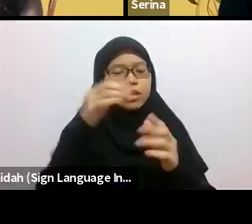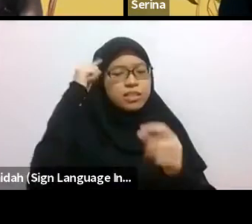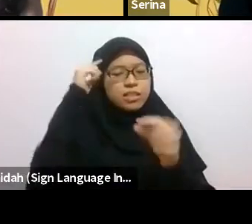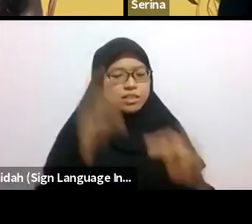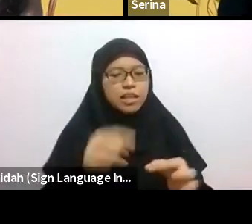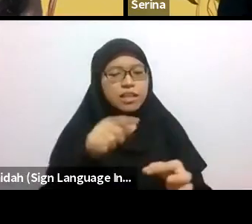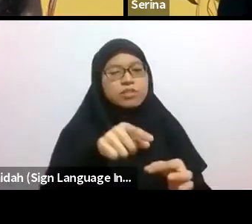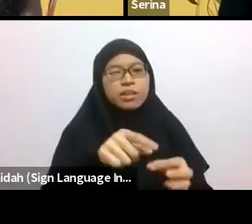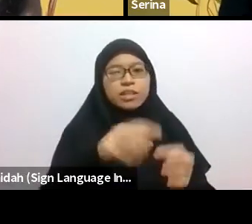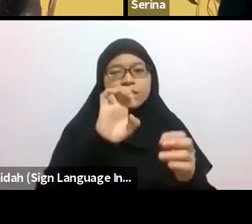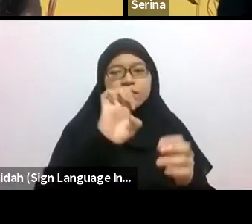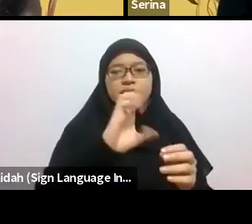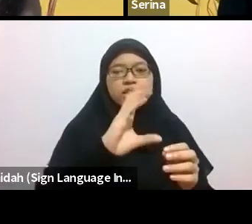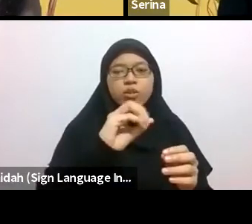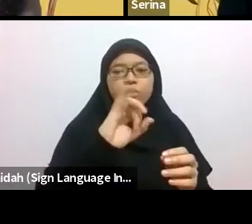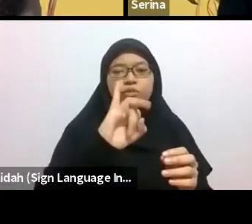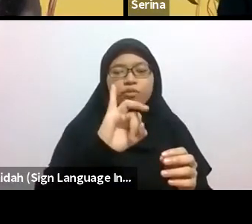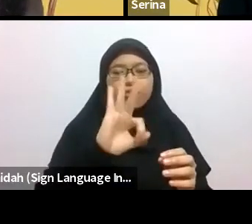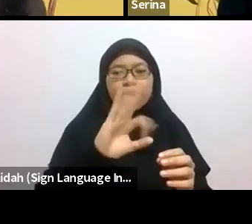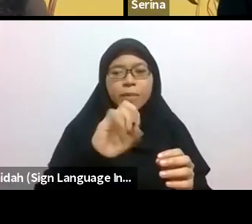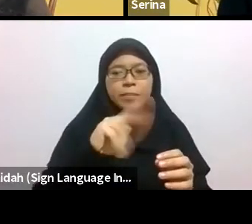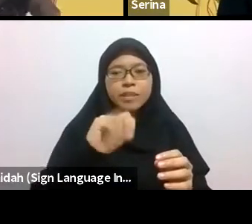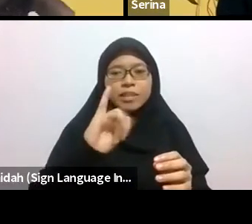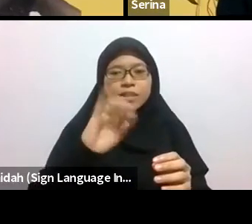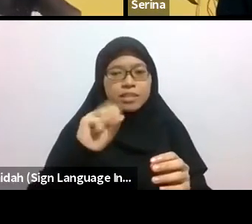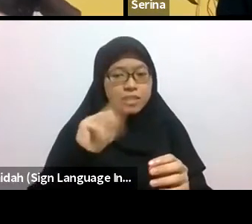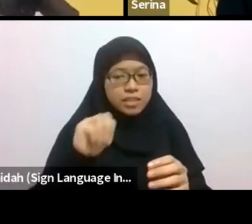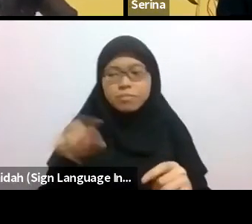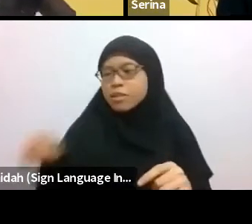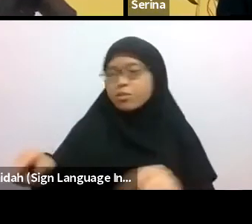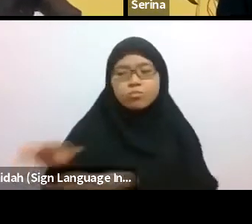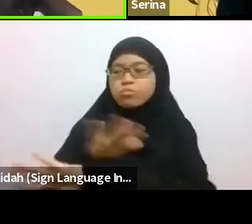Would you like go ahead first and then I’ll chime in later?